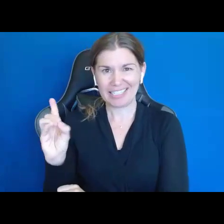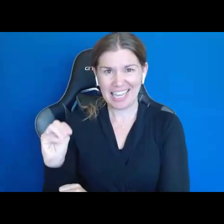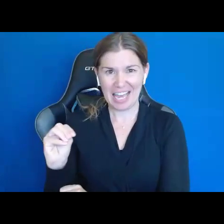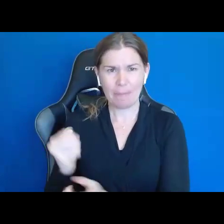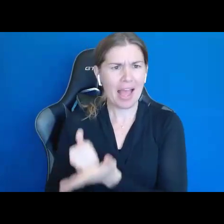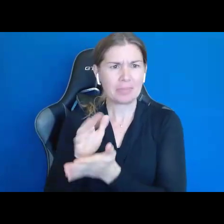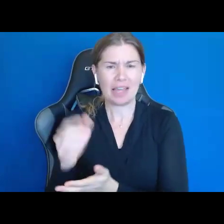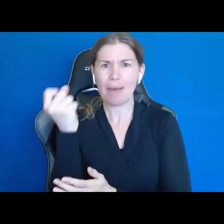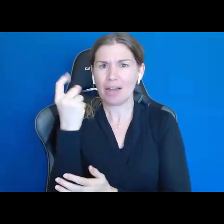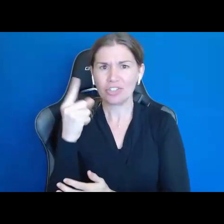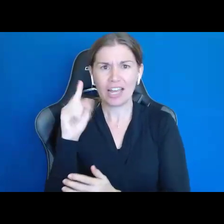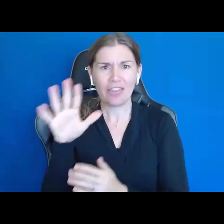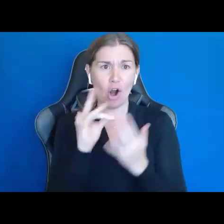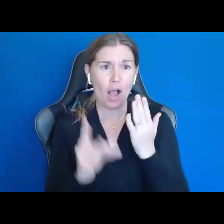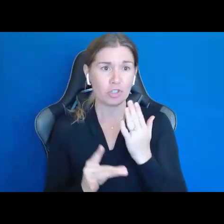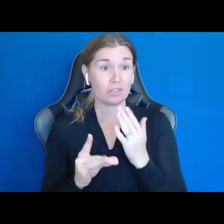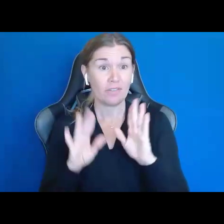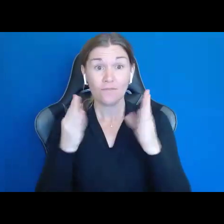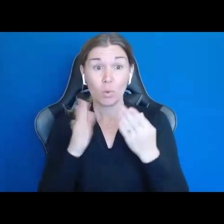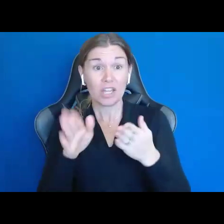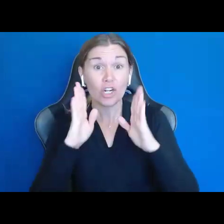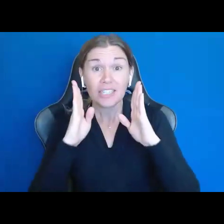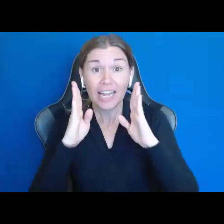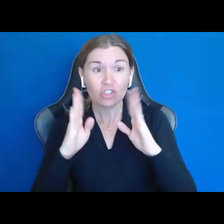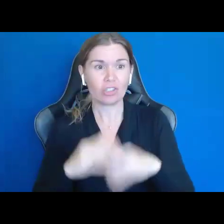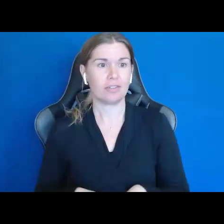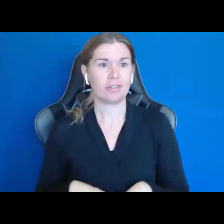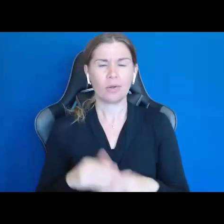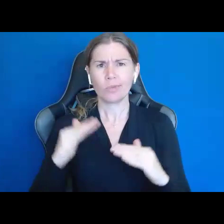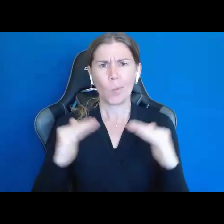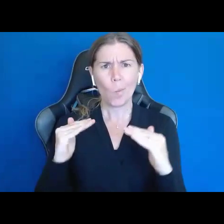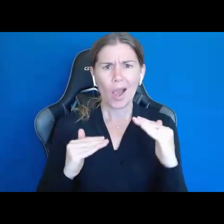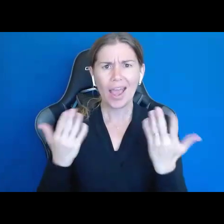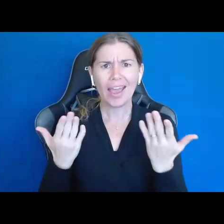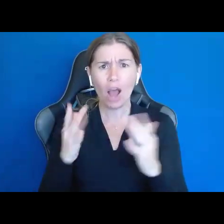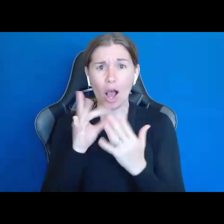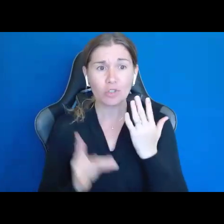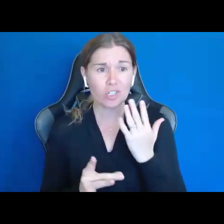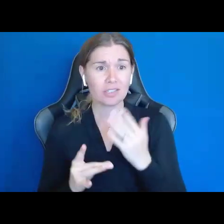focus their attention, helps them make a pro and con list to narrow down their options,